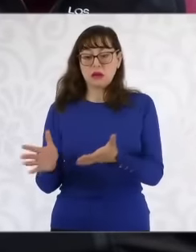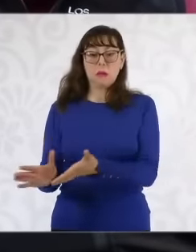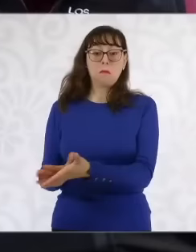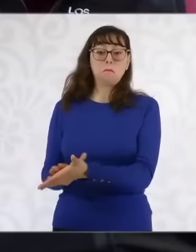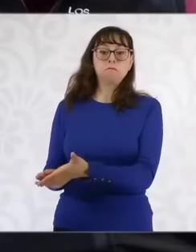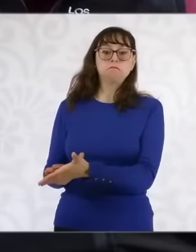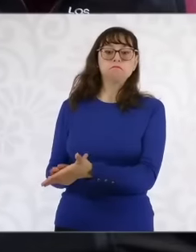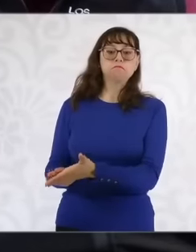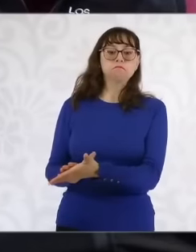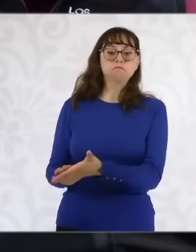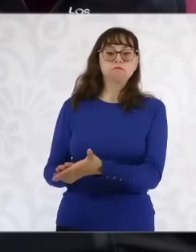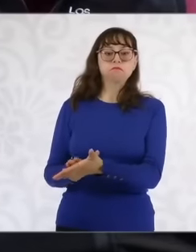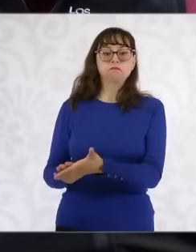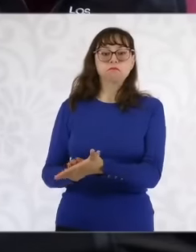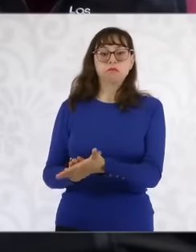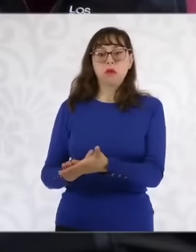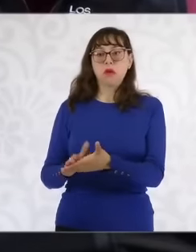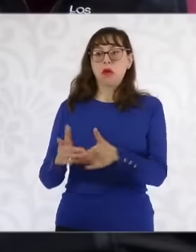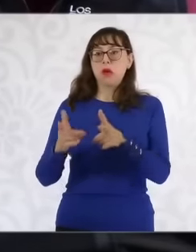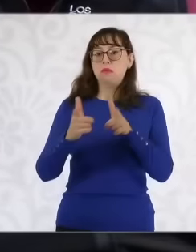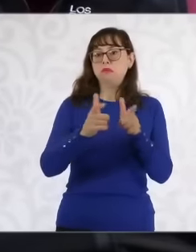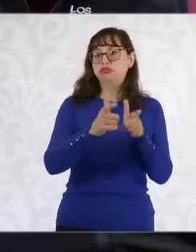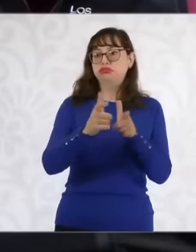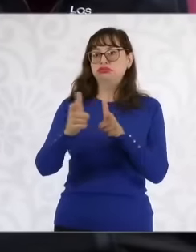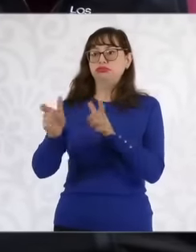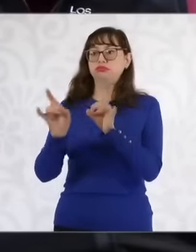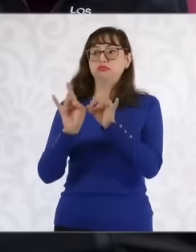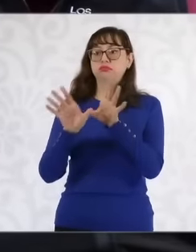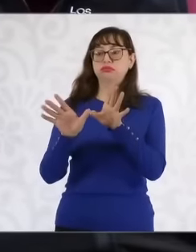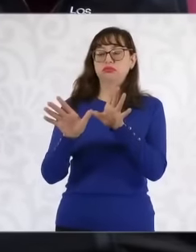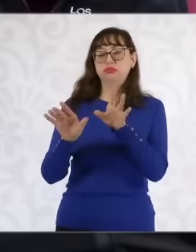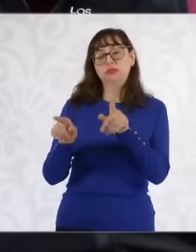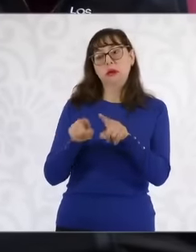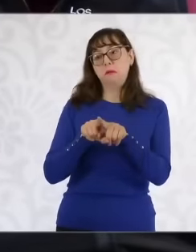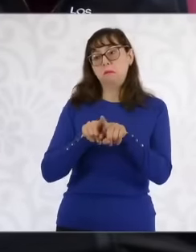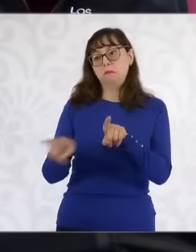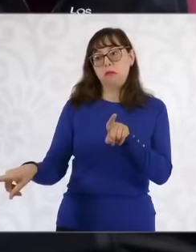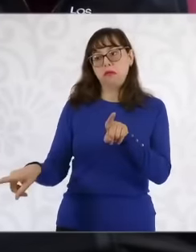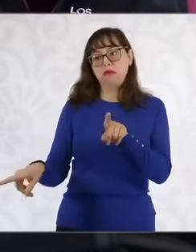it was caused by a bullet due to a confrontation with a criminal group when what it has been able